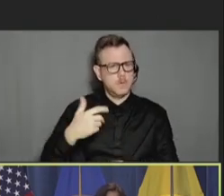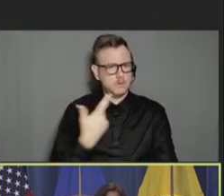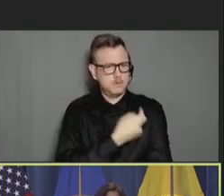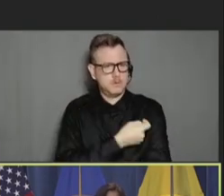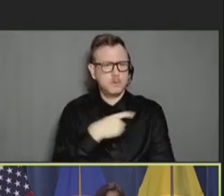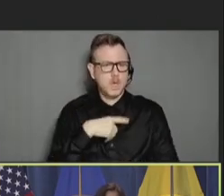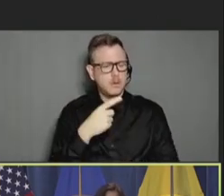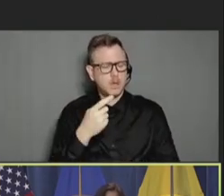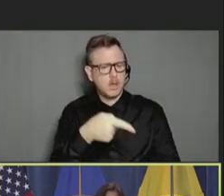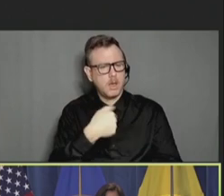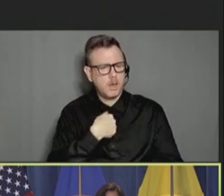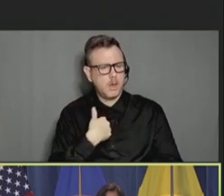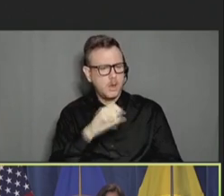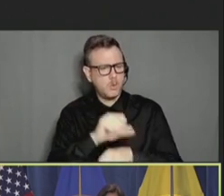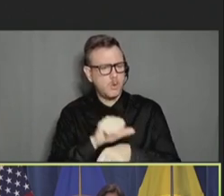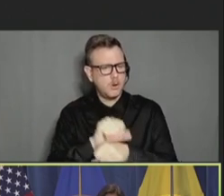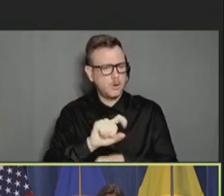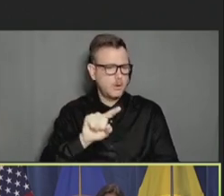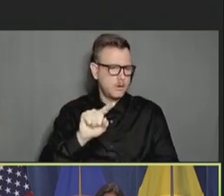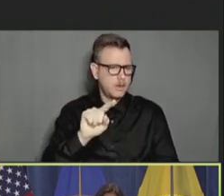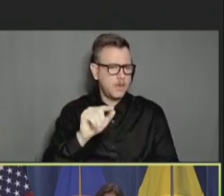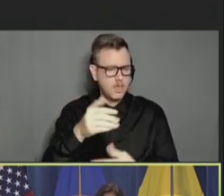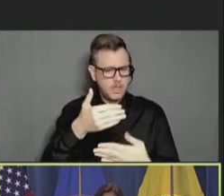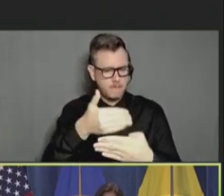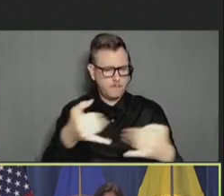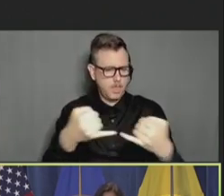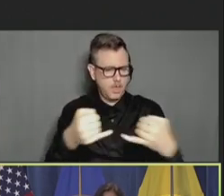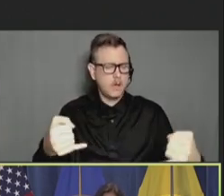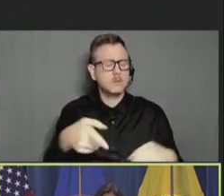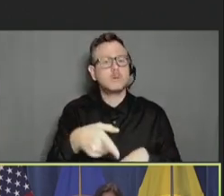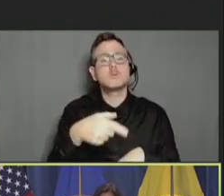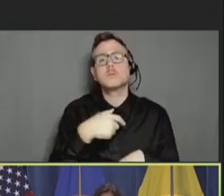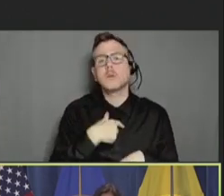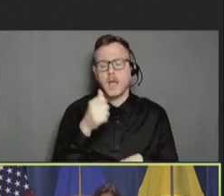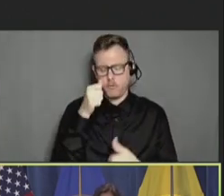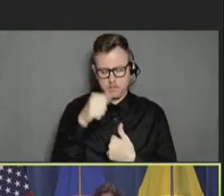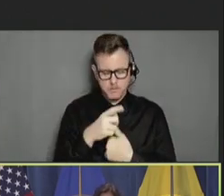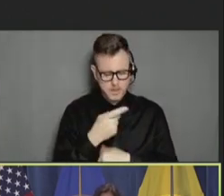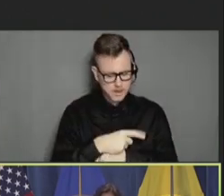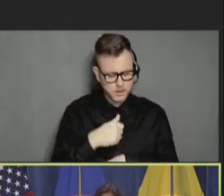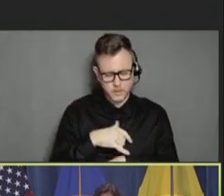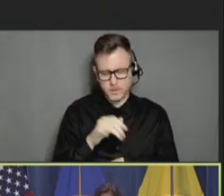worker. And I remember that date because it -- to me, it was like a birthday or a graduation